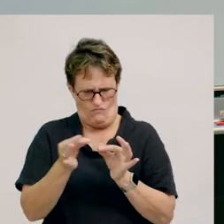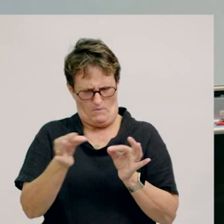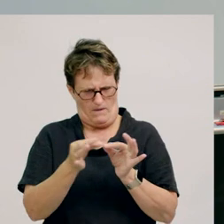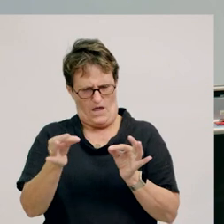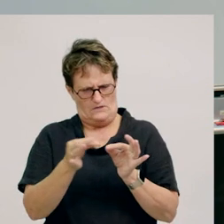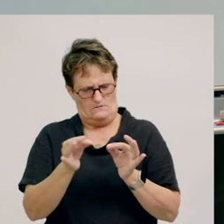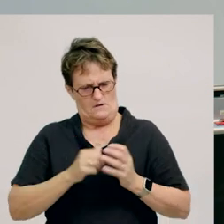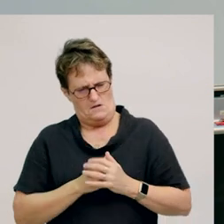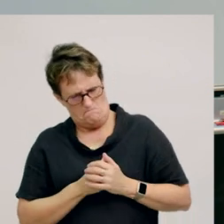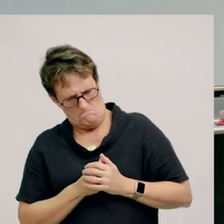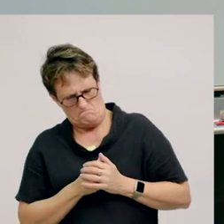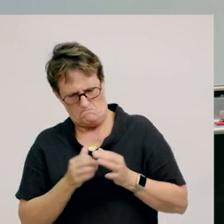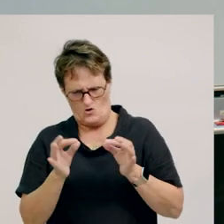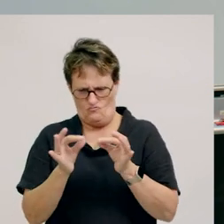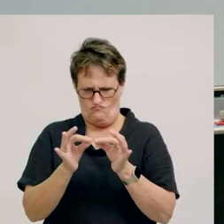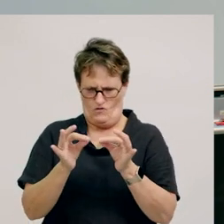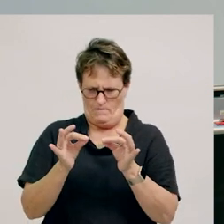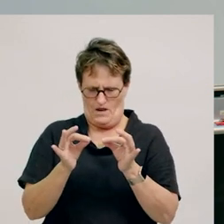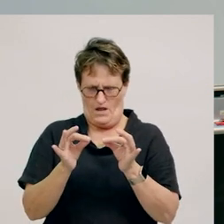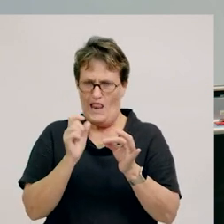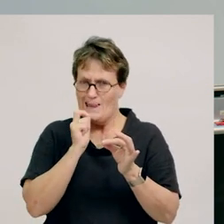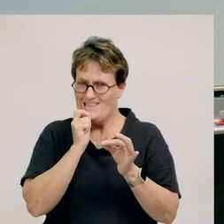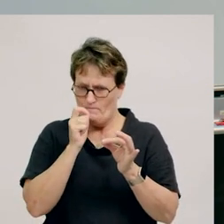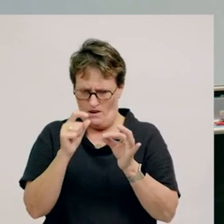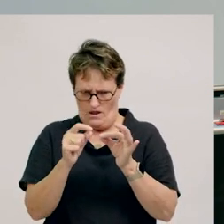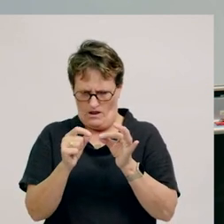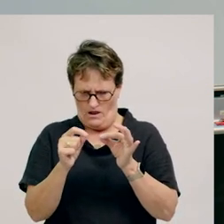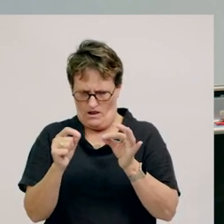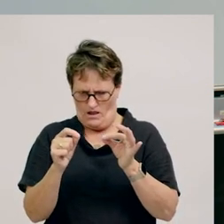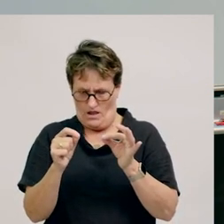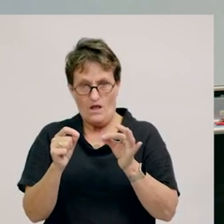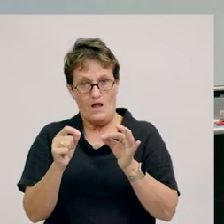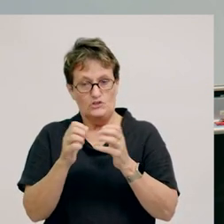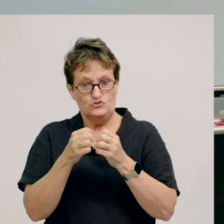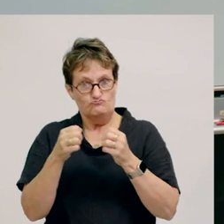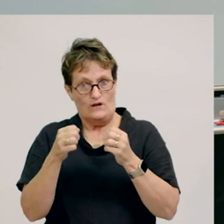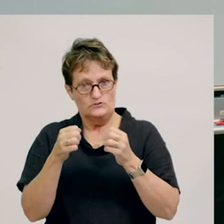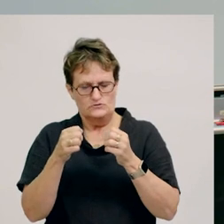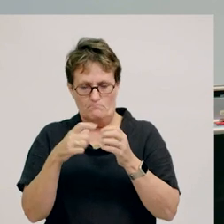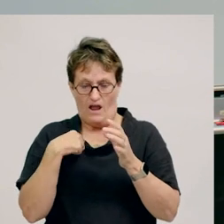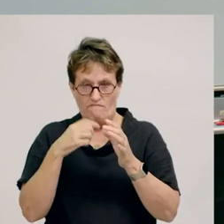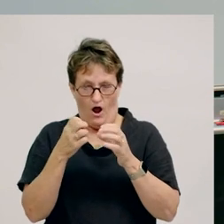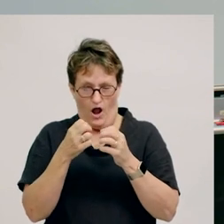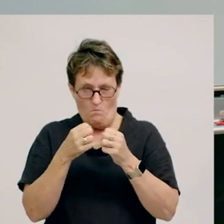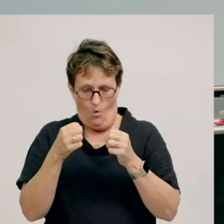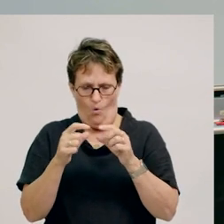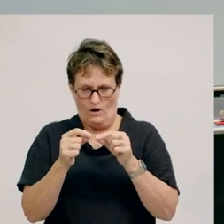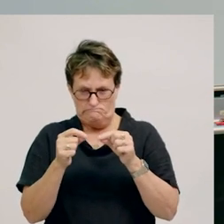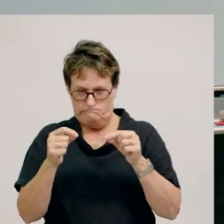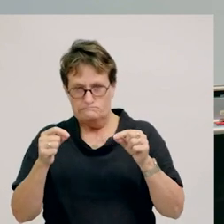If I pull it a little bit, it stretches a little, but if I pull harder, it stretches a lot.